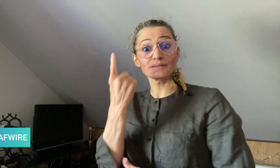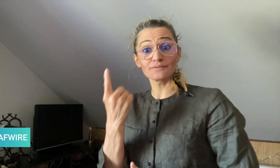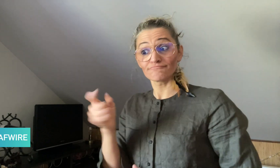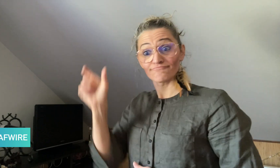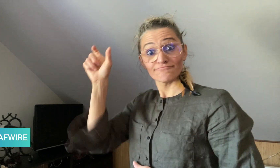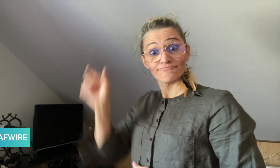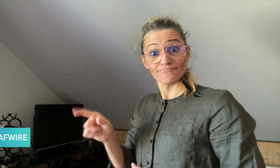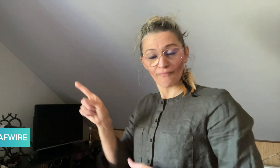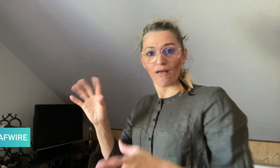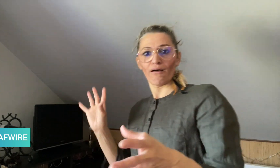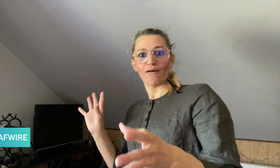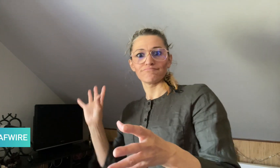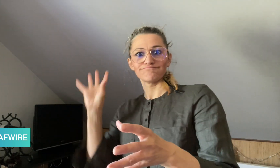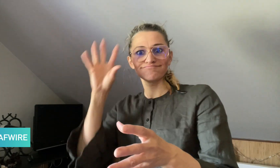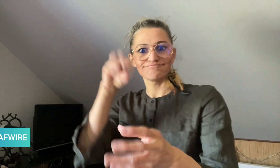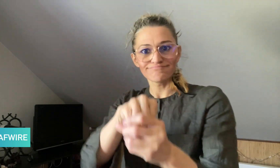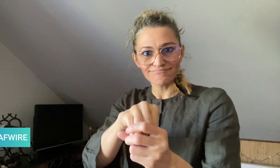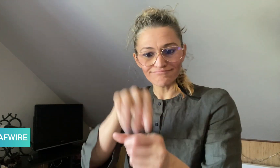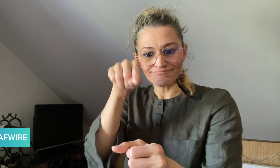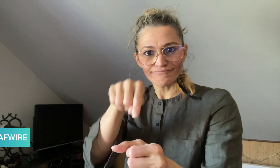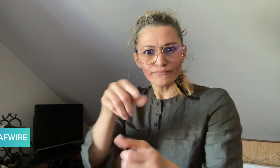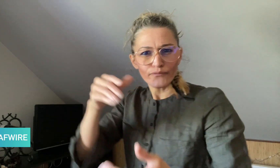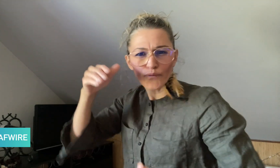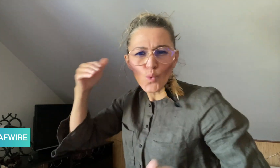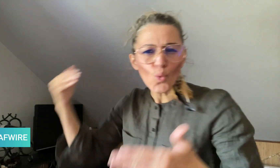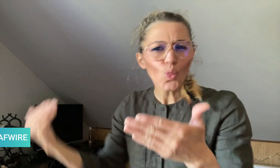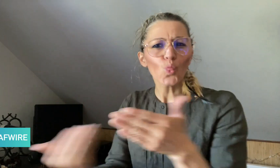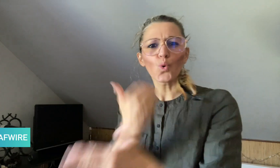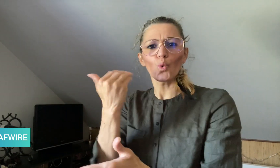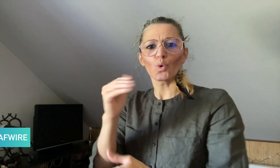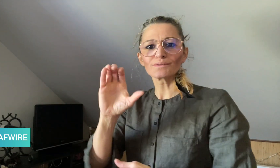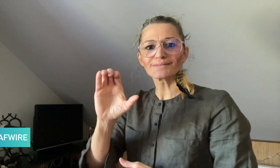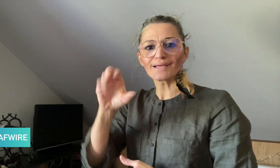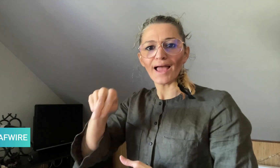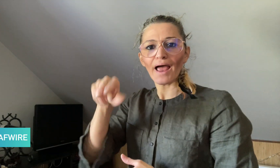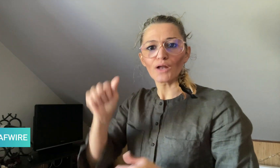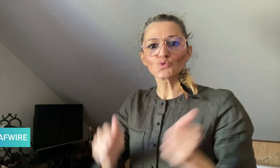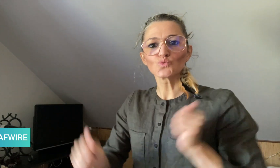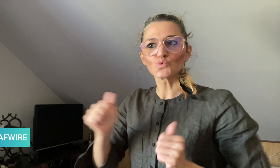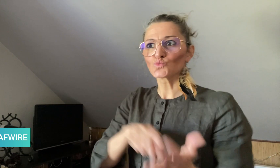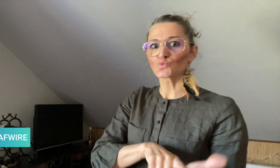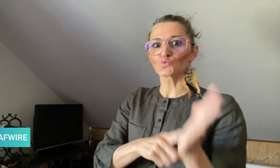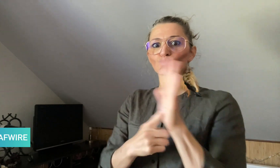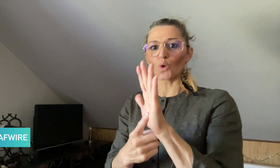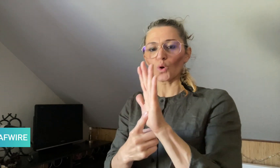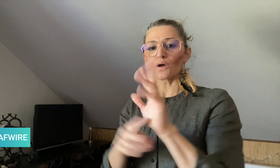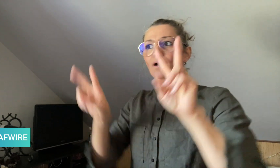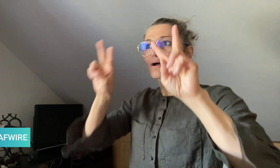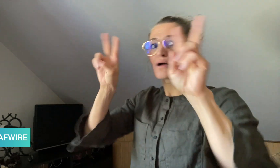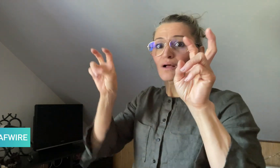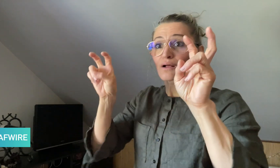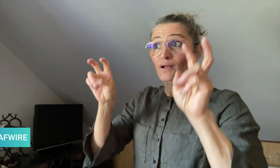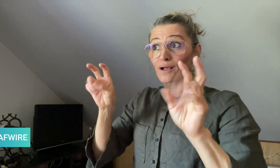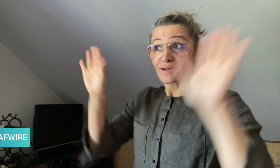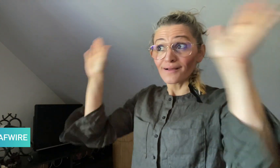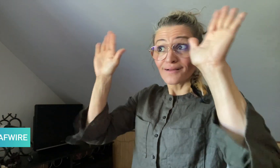on the brand new CNA show “Hire Me”. The show aims to